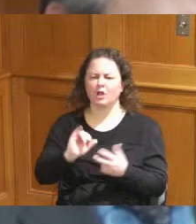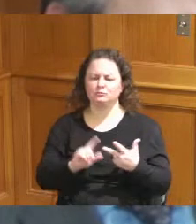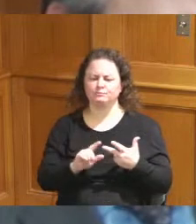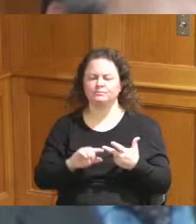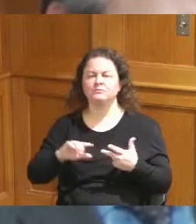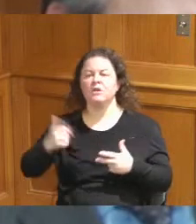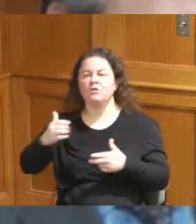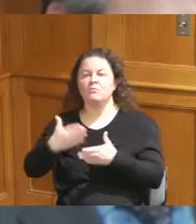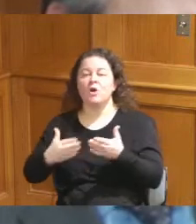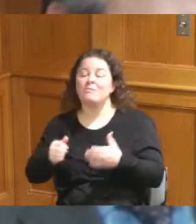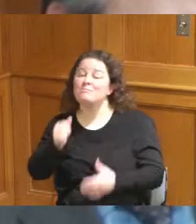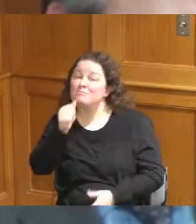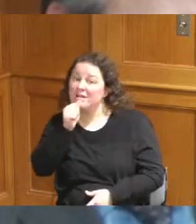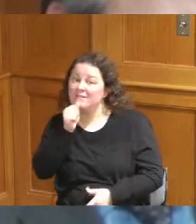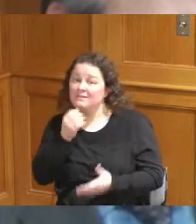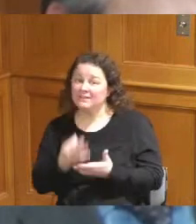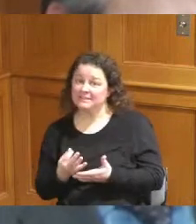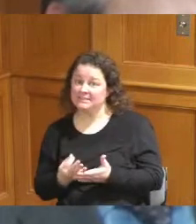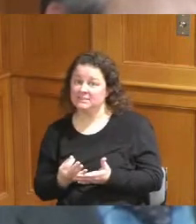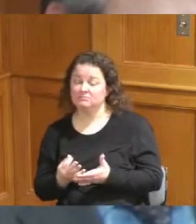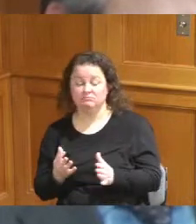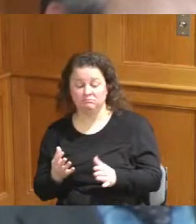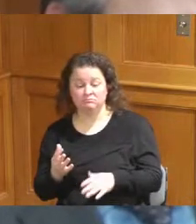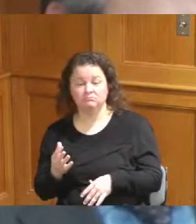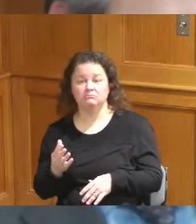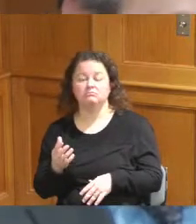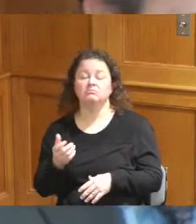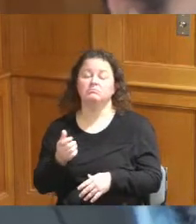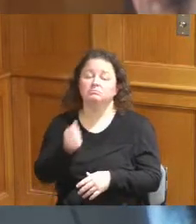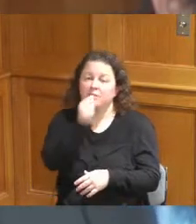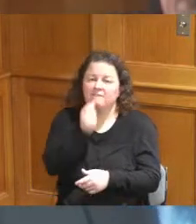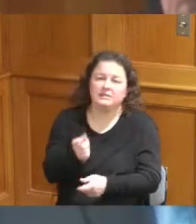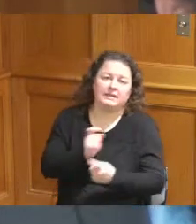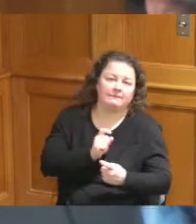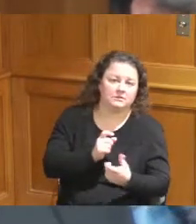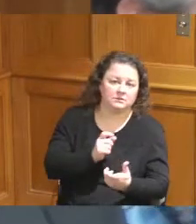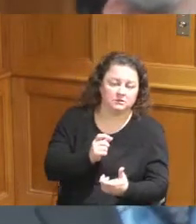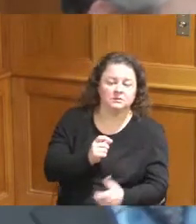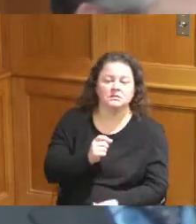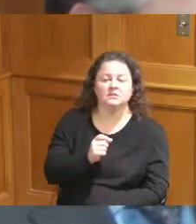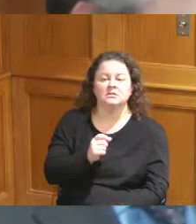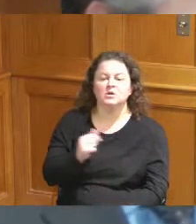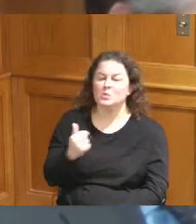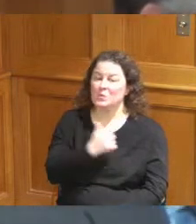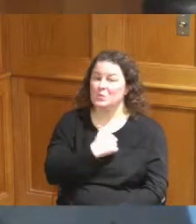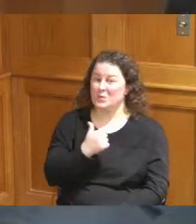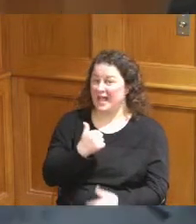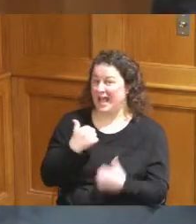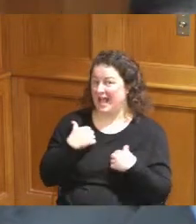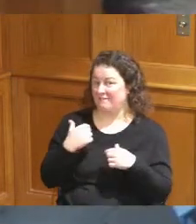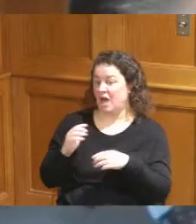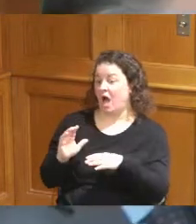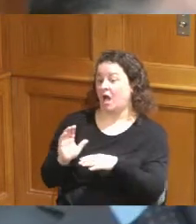there was a letter that went out to uh a company that is nearby that would have a great deal of